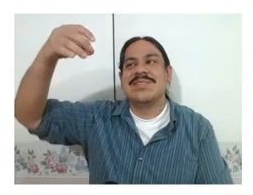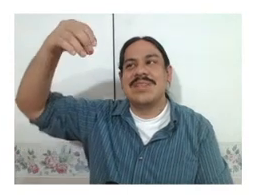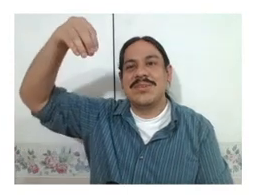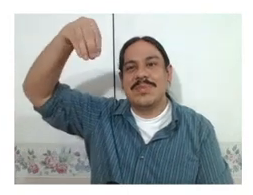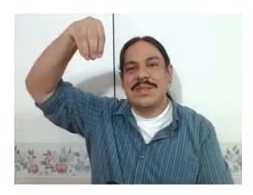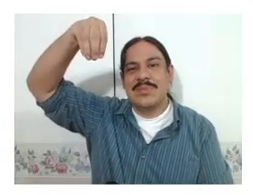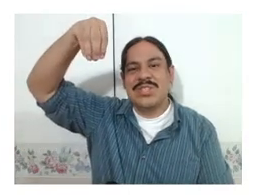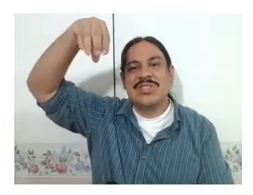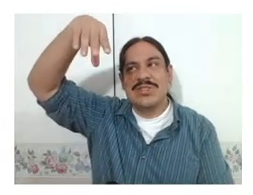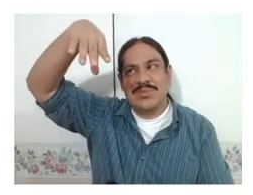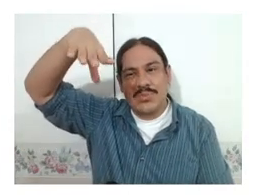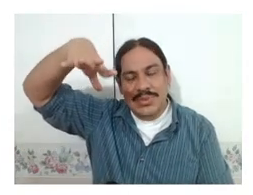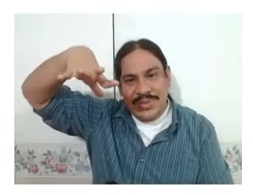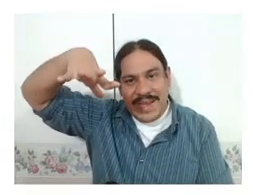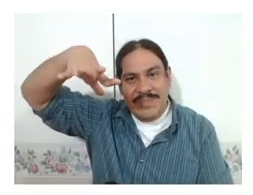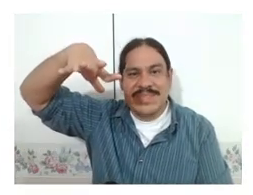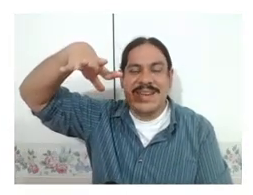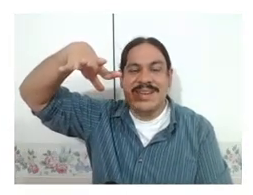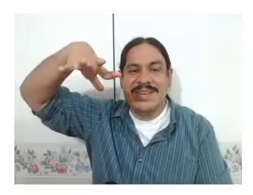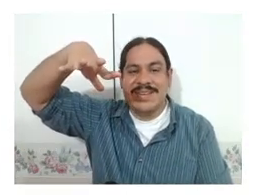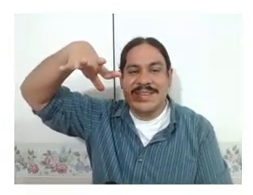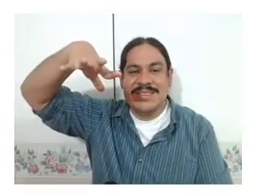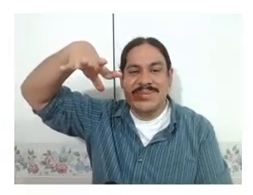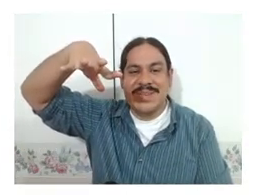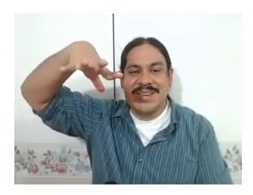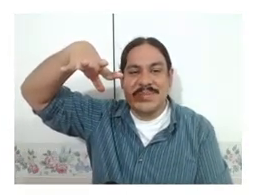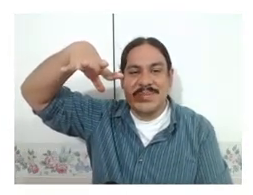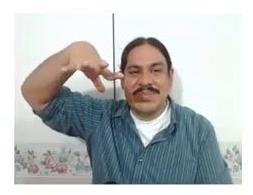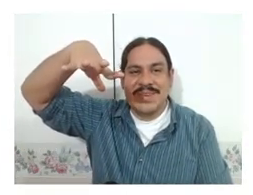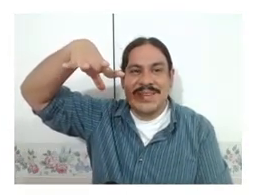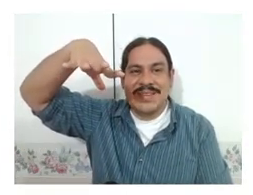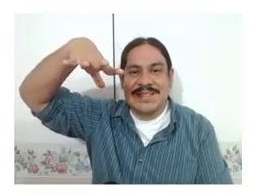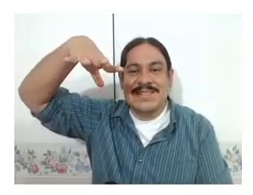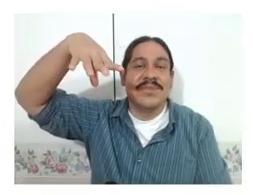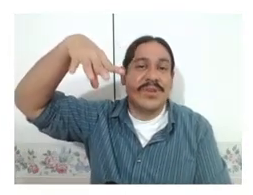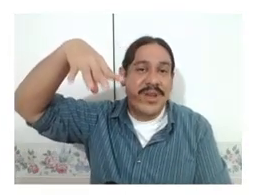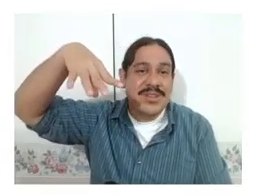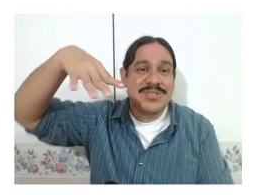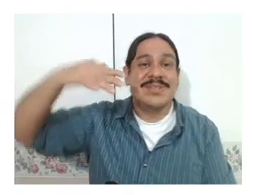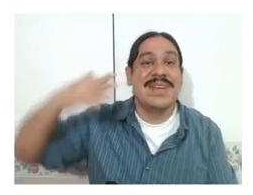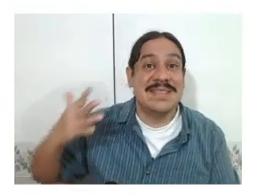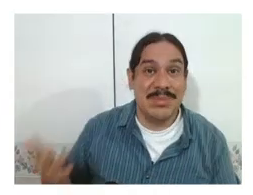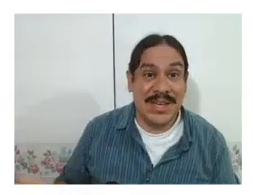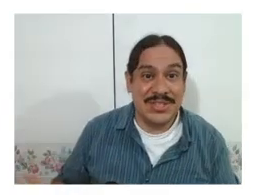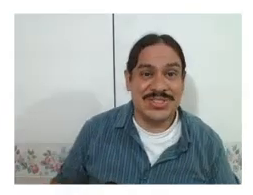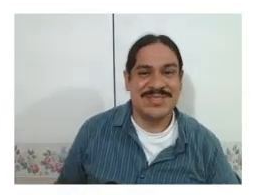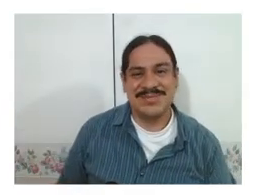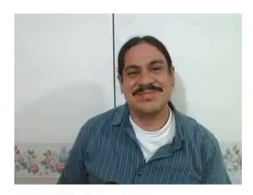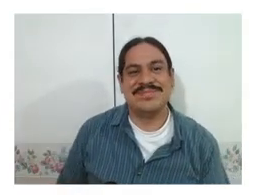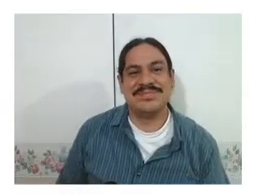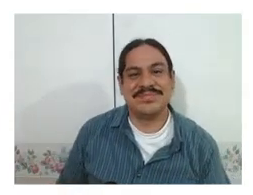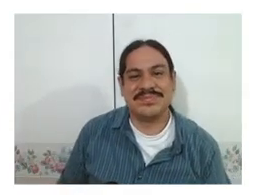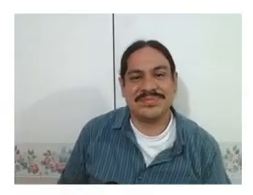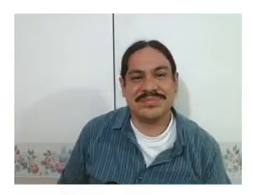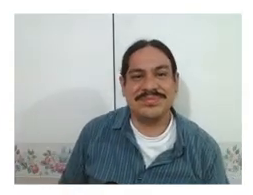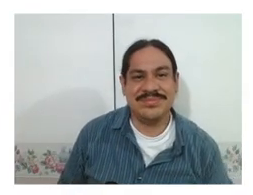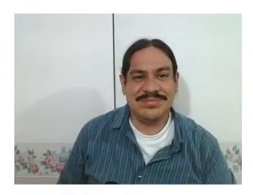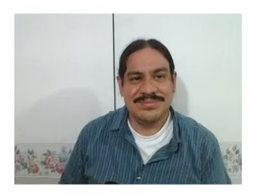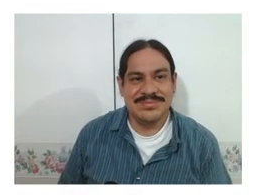that you be in the position where the 'lamp' sign needs to begin this is phonological assimilation